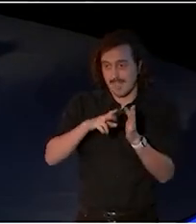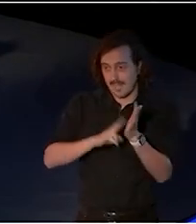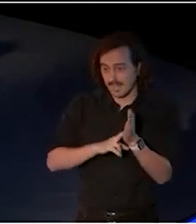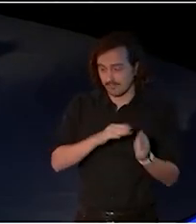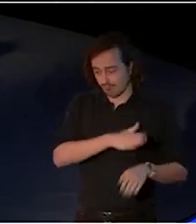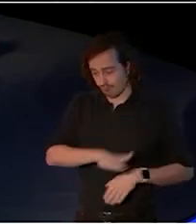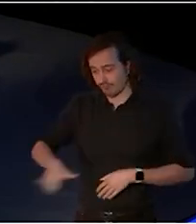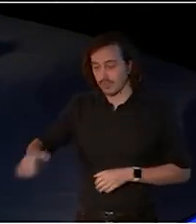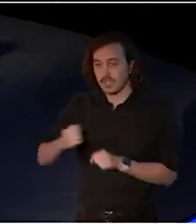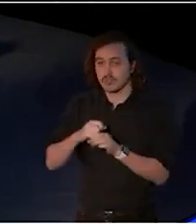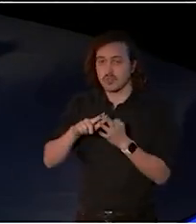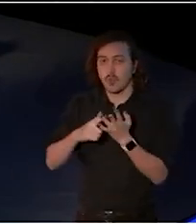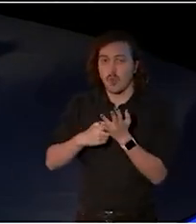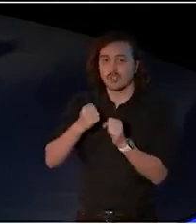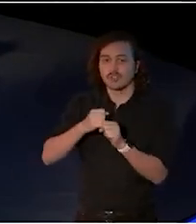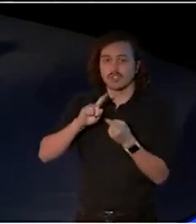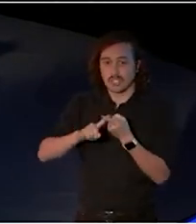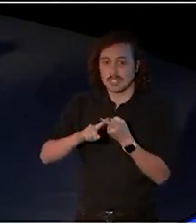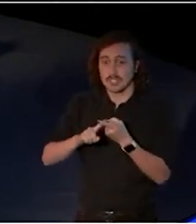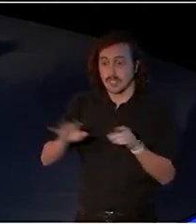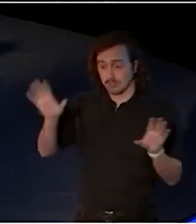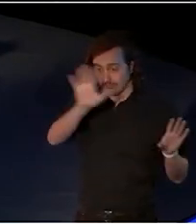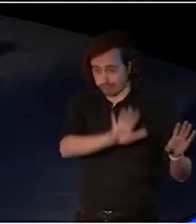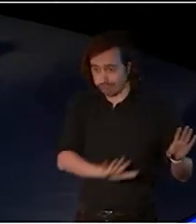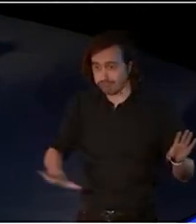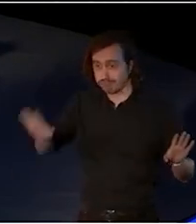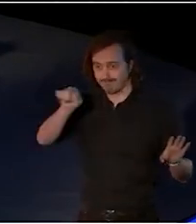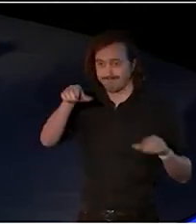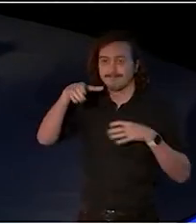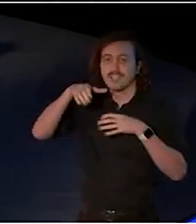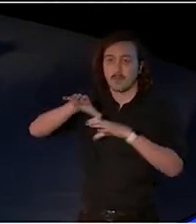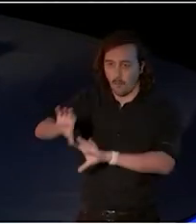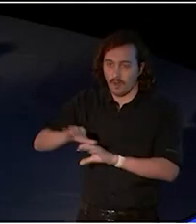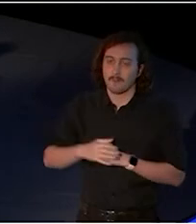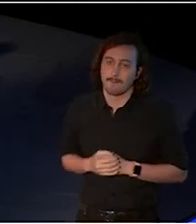And in between those three mighty rivers is the Eora Nation.